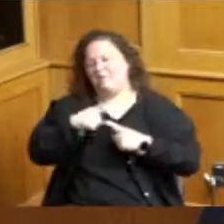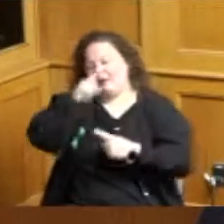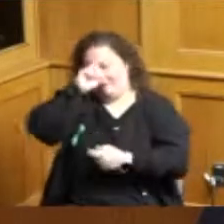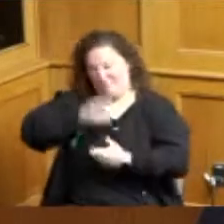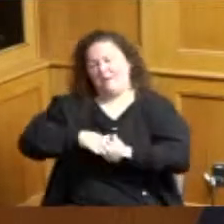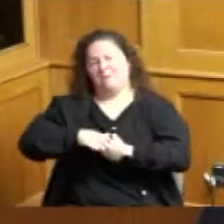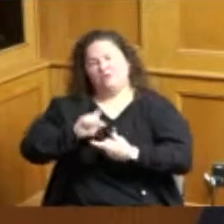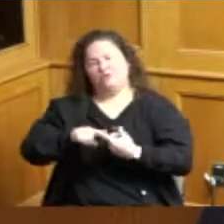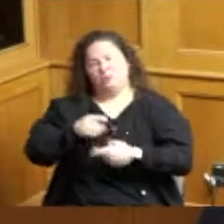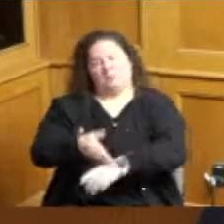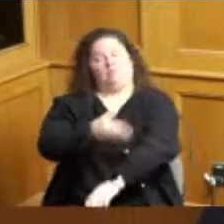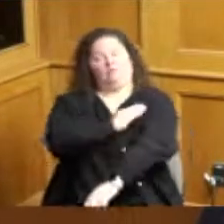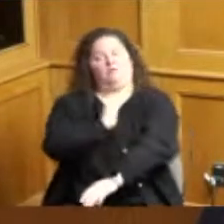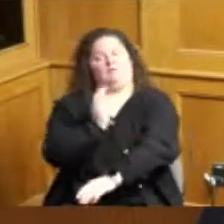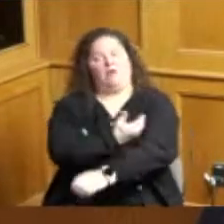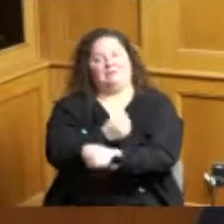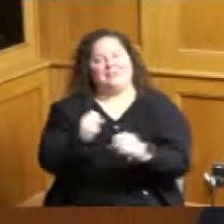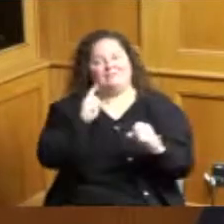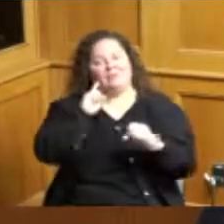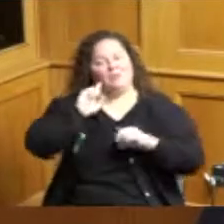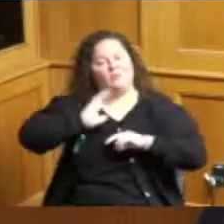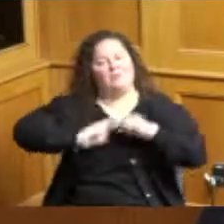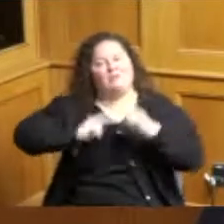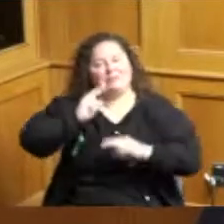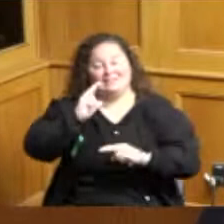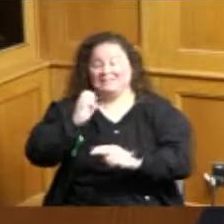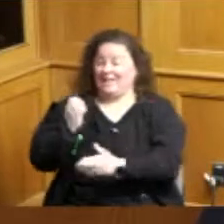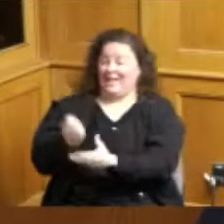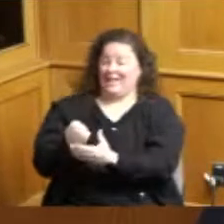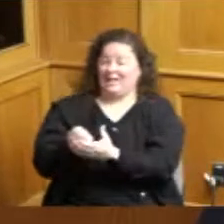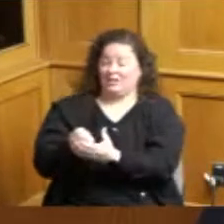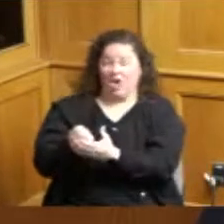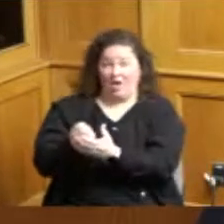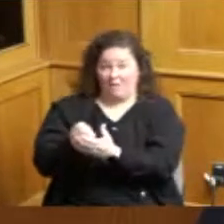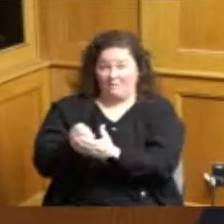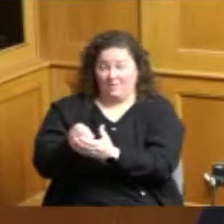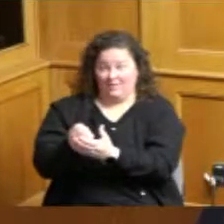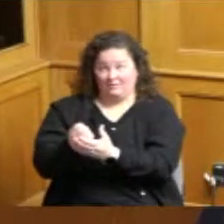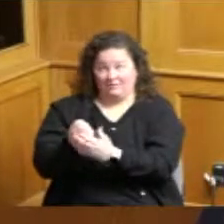resilience and economic investment at home and in the community and to acknowledge the